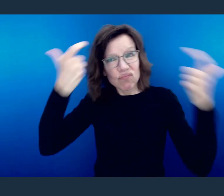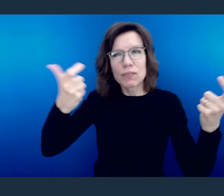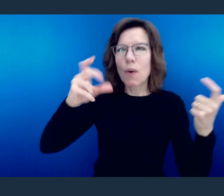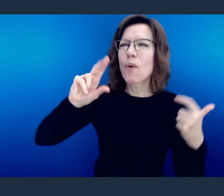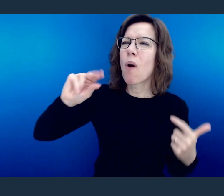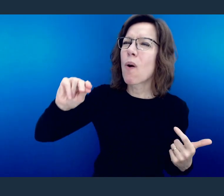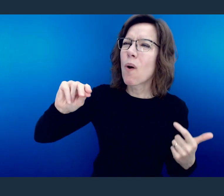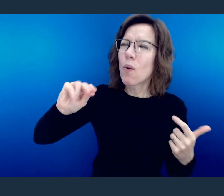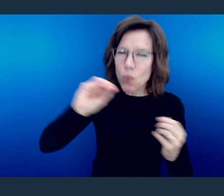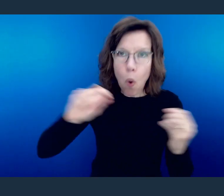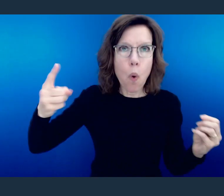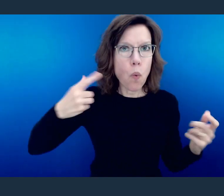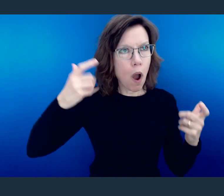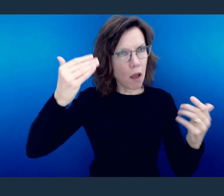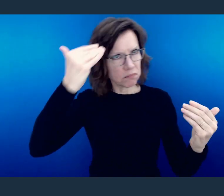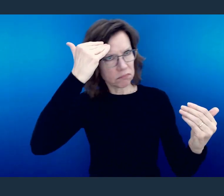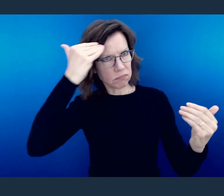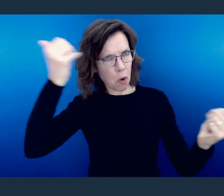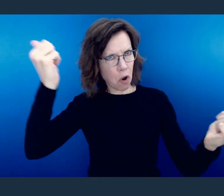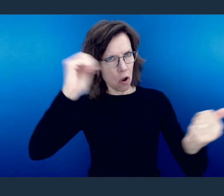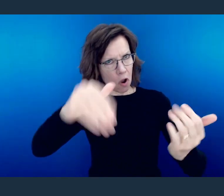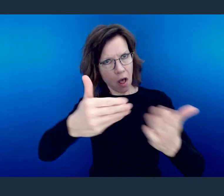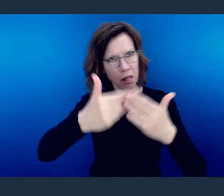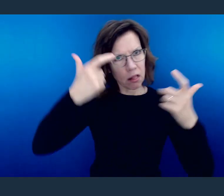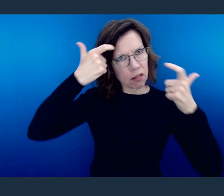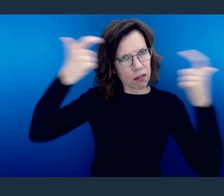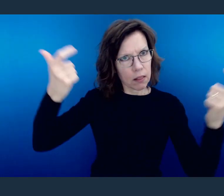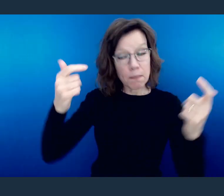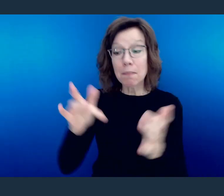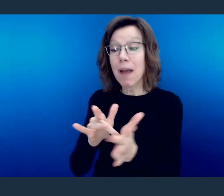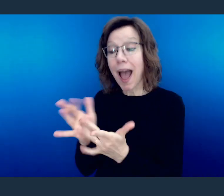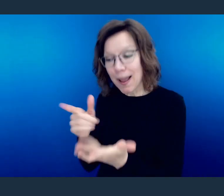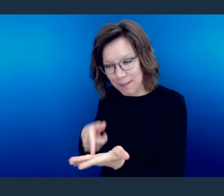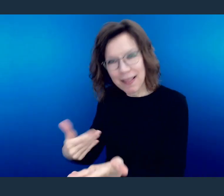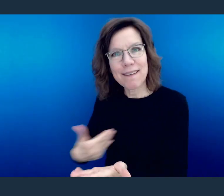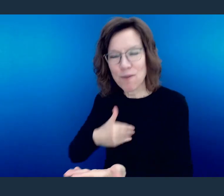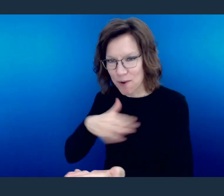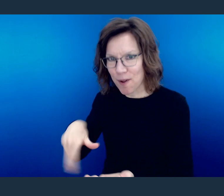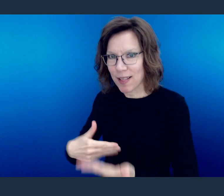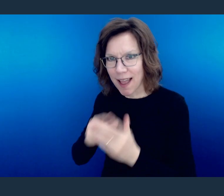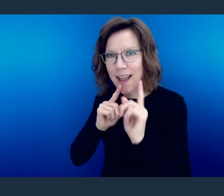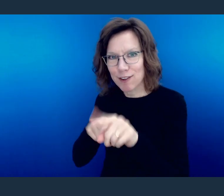None of us knows everything. But what we do know is that the word of God has an answer for anything.